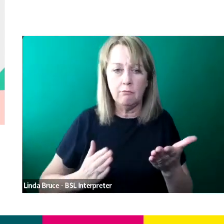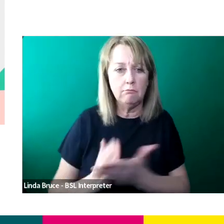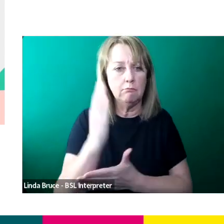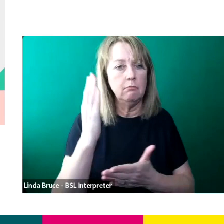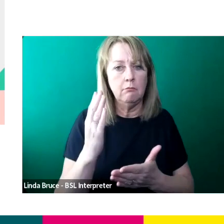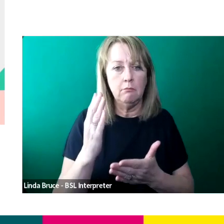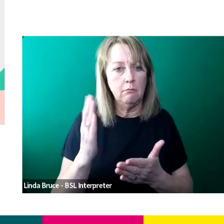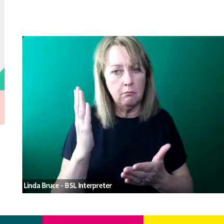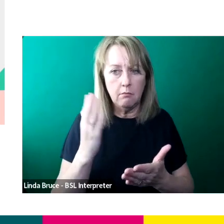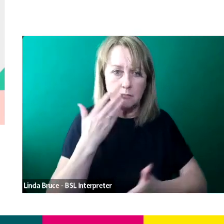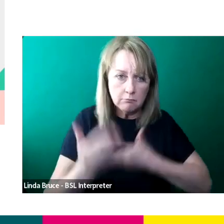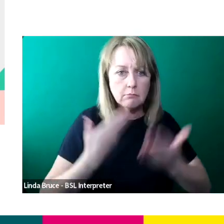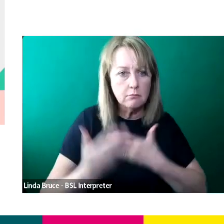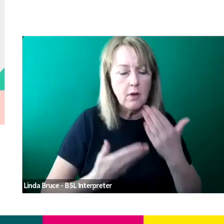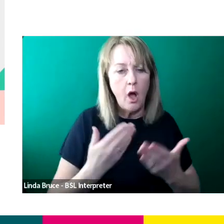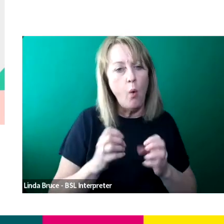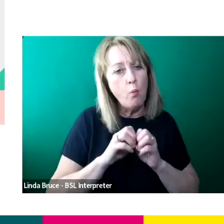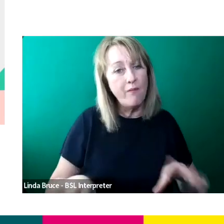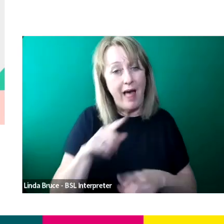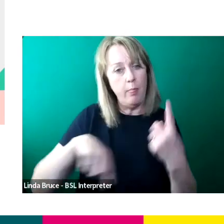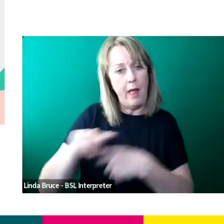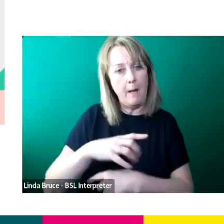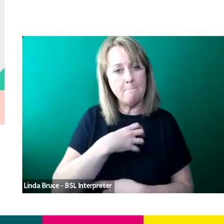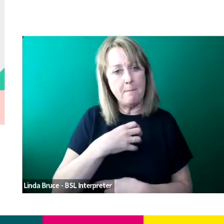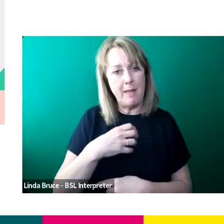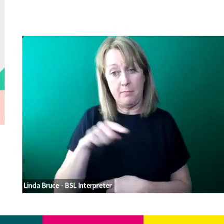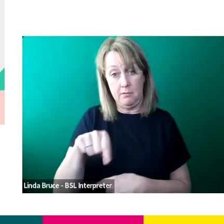So without those members of the team who have that lived experience, we wouldn't have been